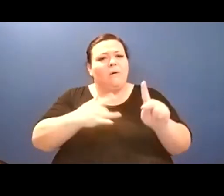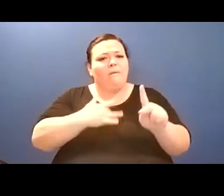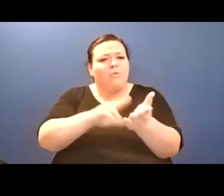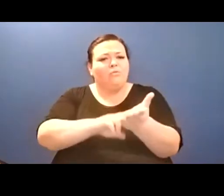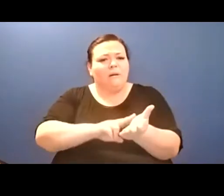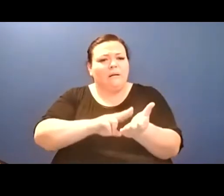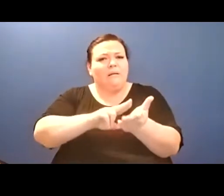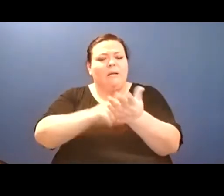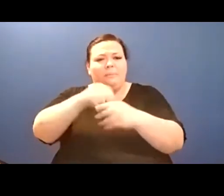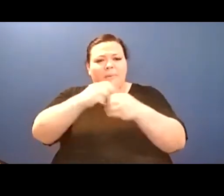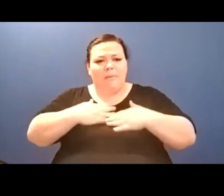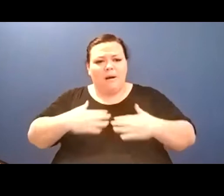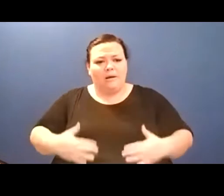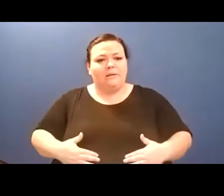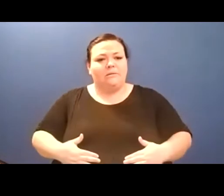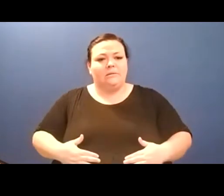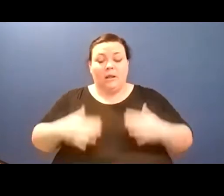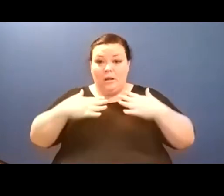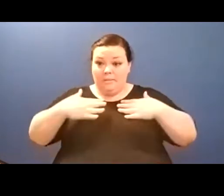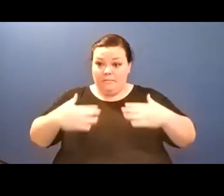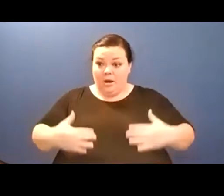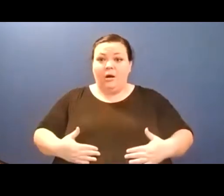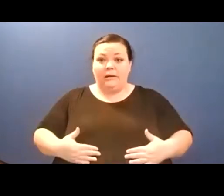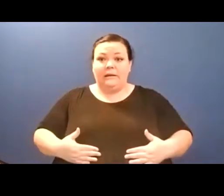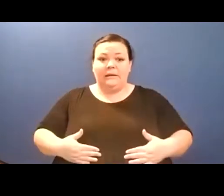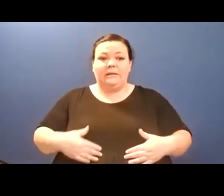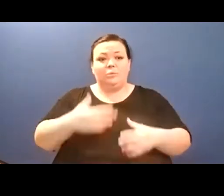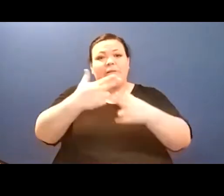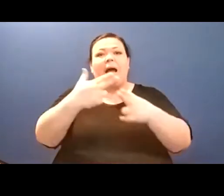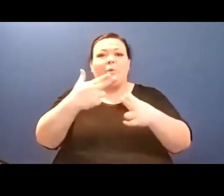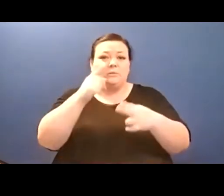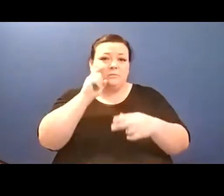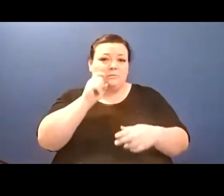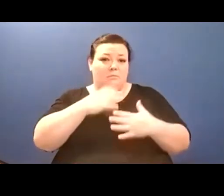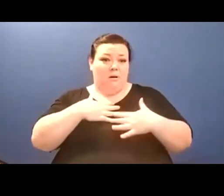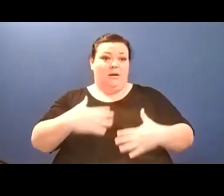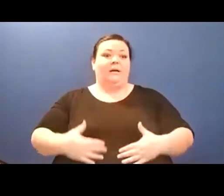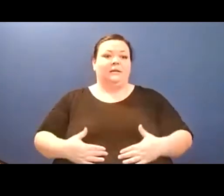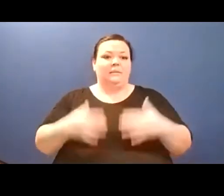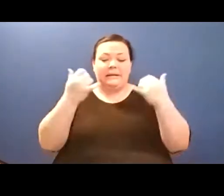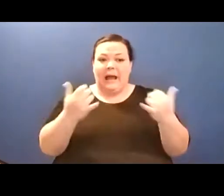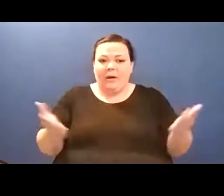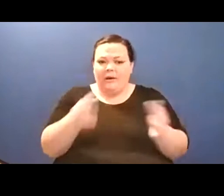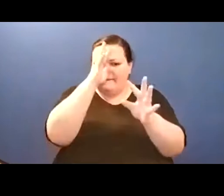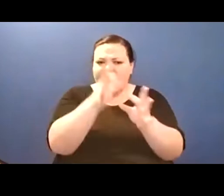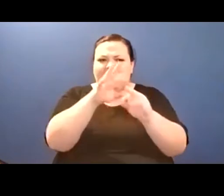A relation blooms in this landscape full of abuses.// The people aren't errant they're